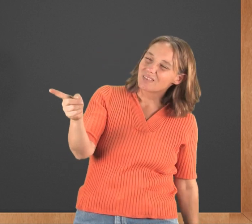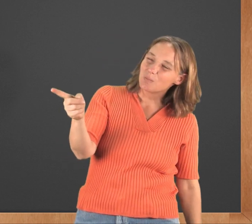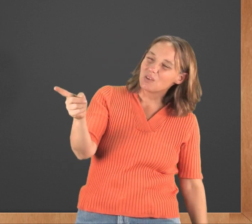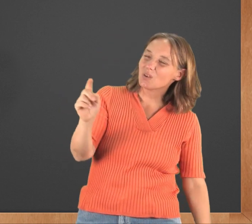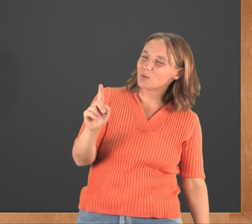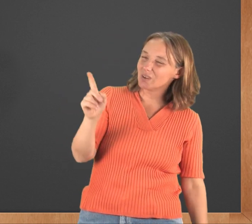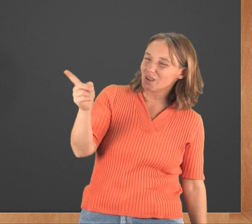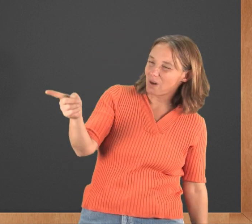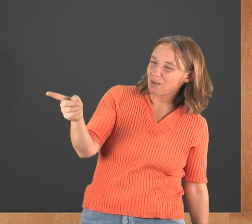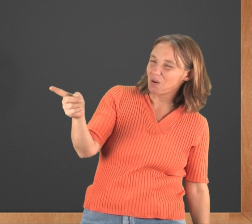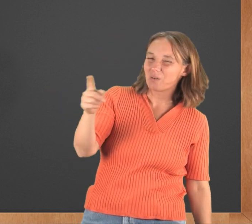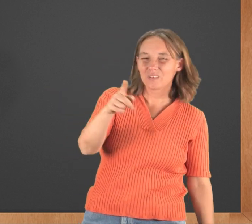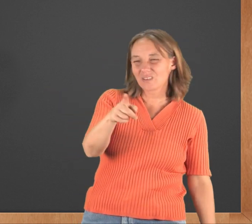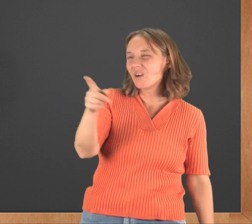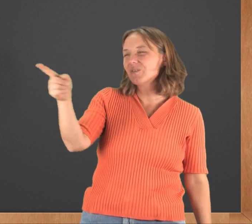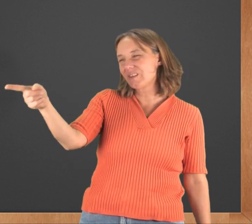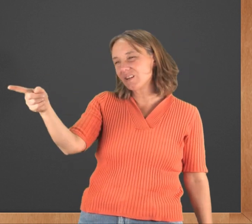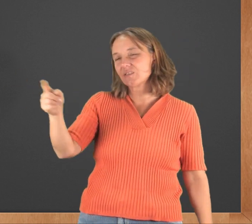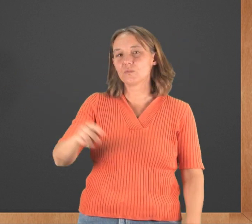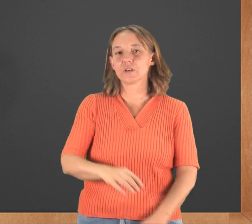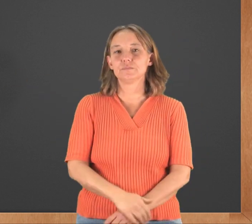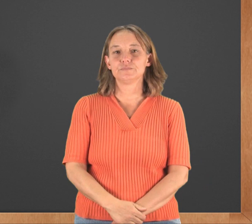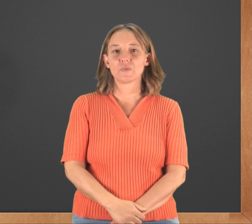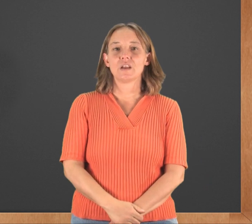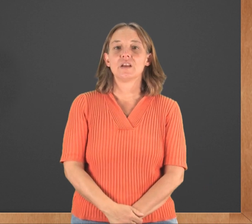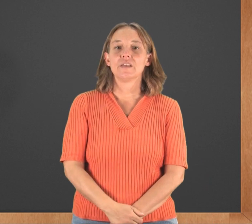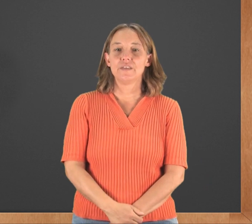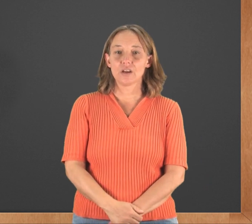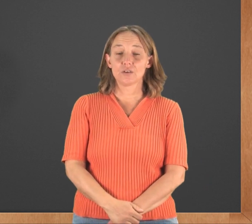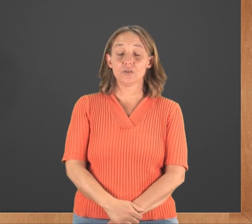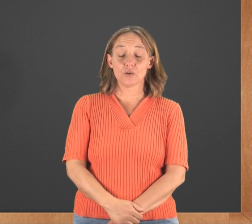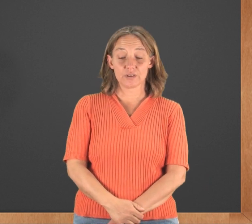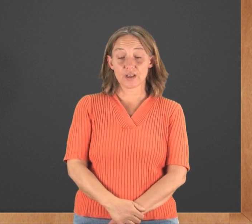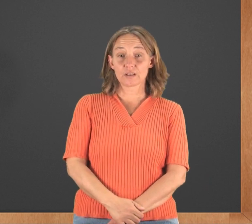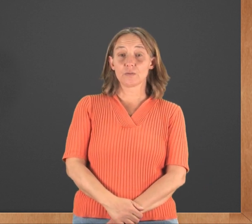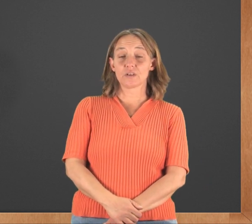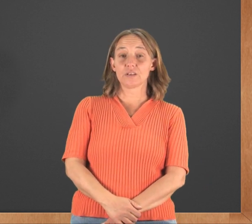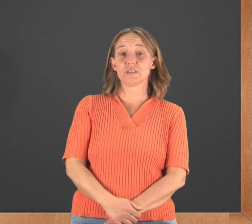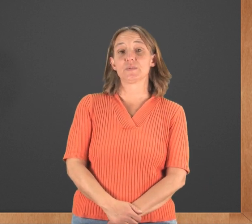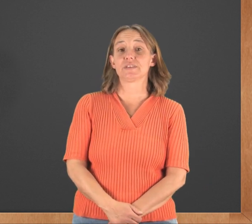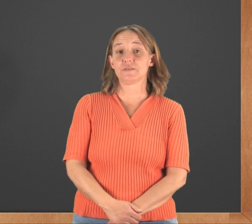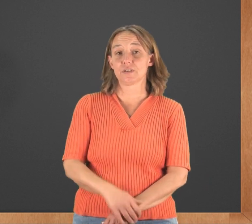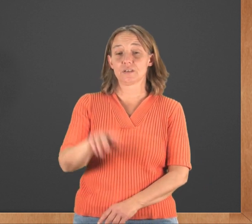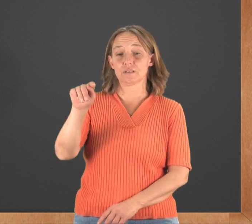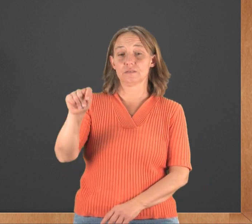It means you don't quite really know. "It's over there somewhere." There, you know exactly where it is; specific